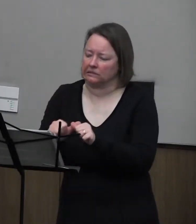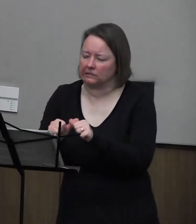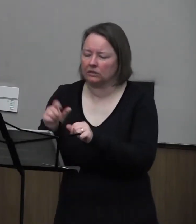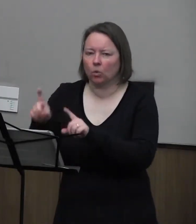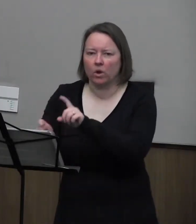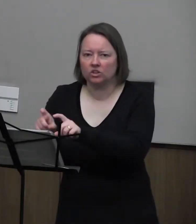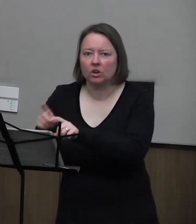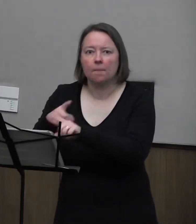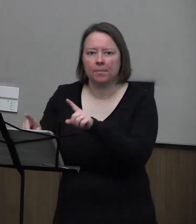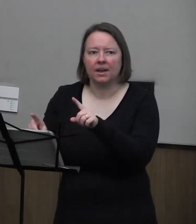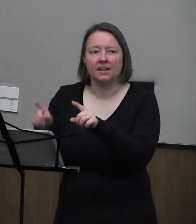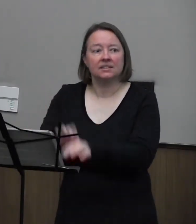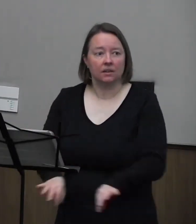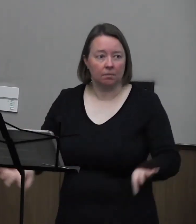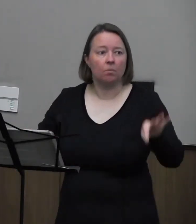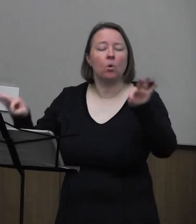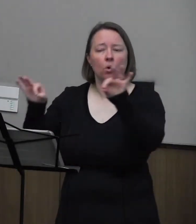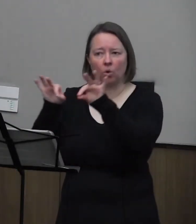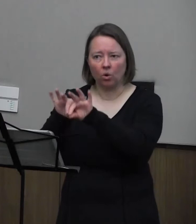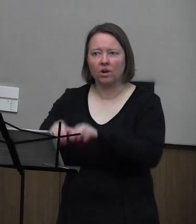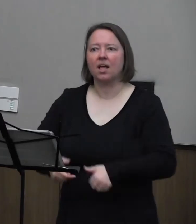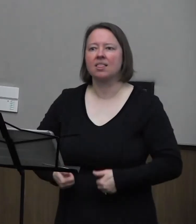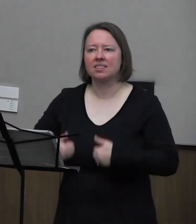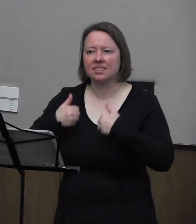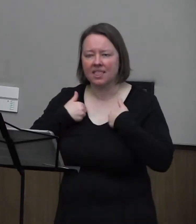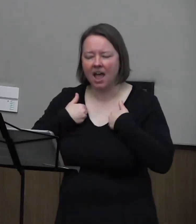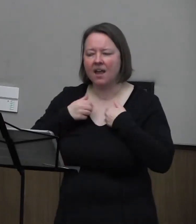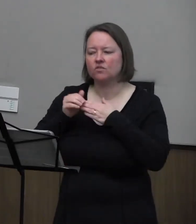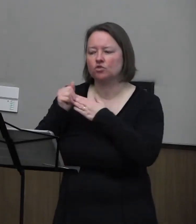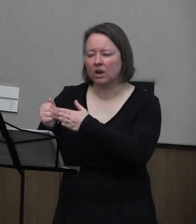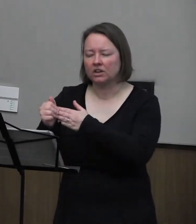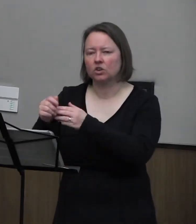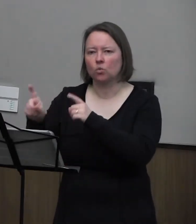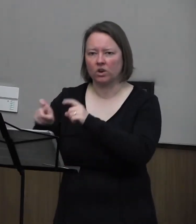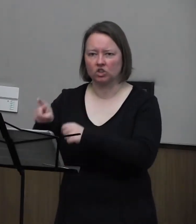but it is an important, life-directing question.